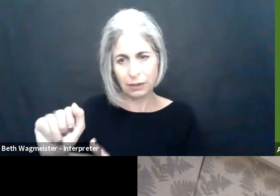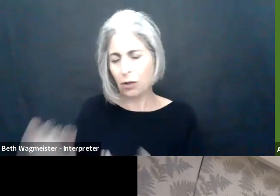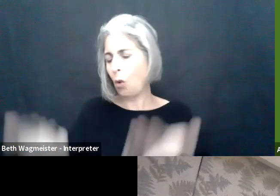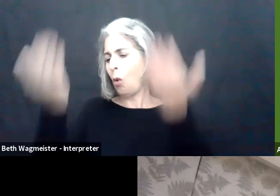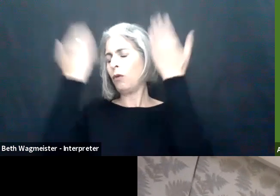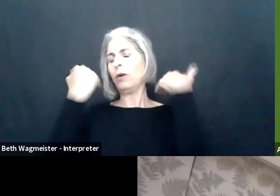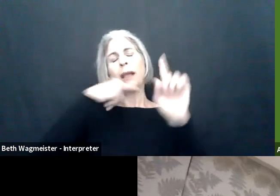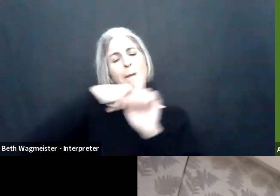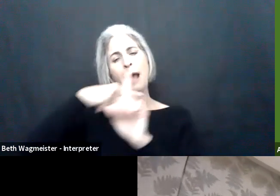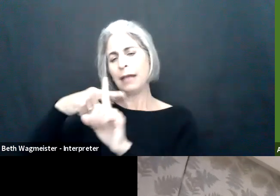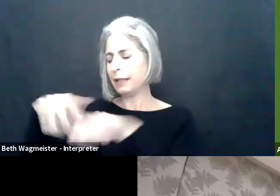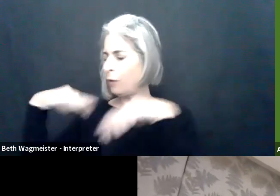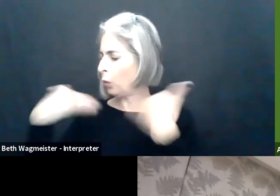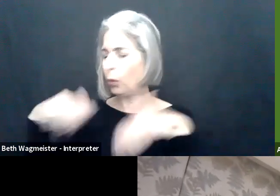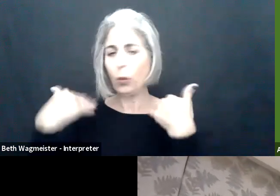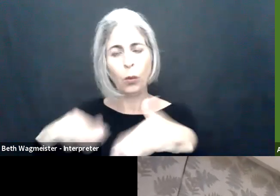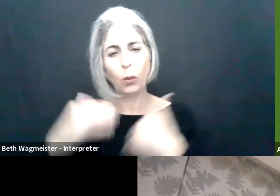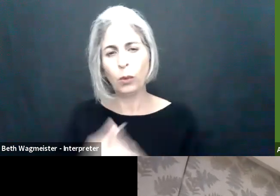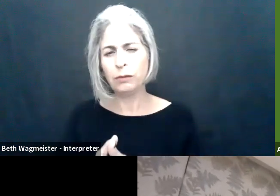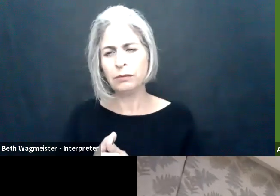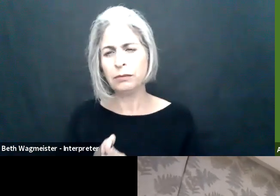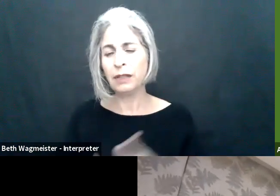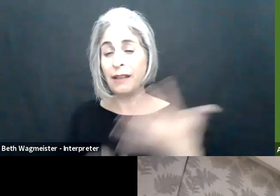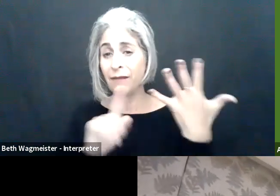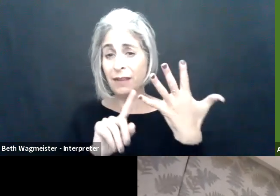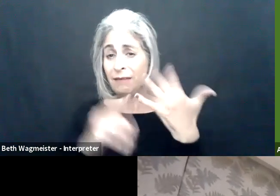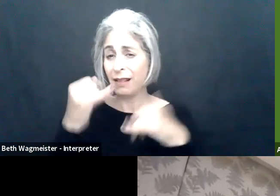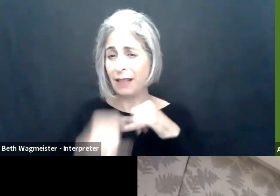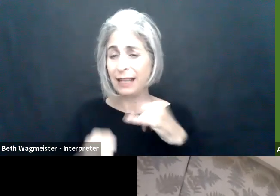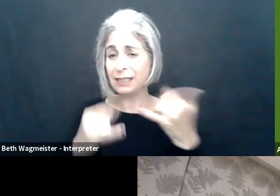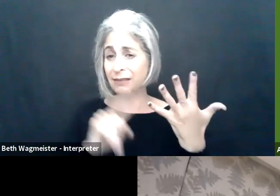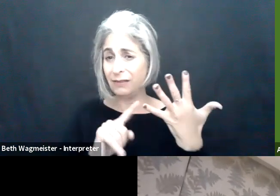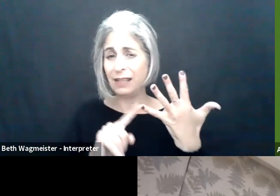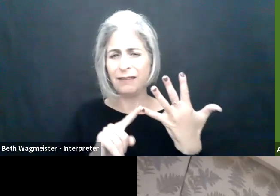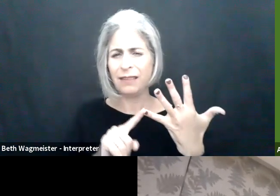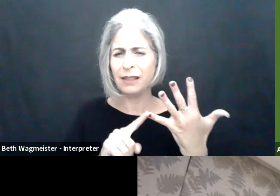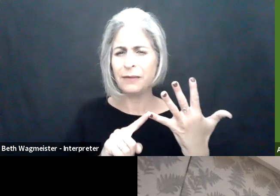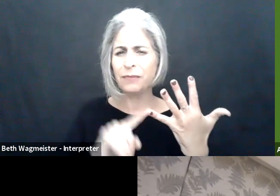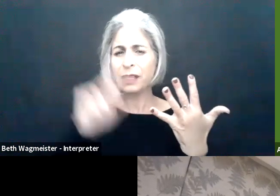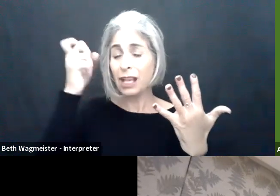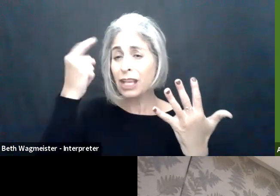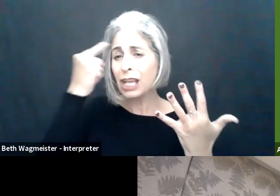employment opportunities for persons with disabilities, seems like this is an overwhelming positive perception by you